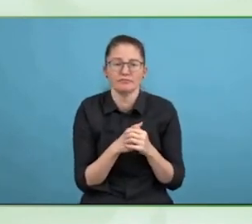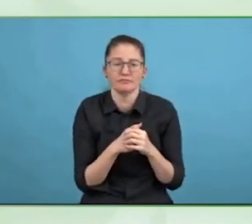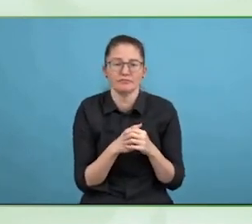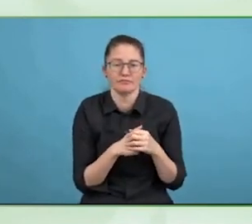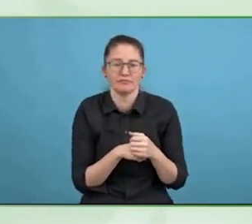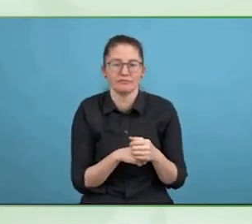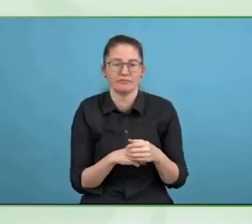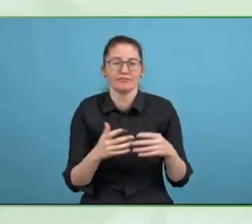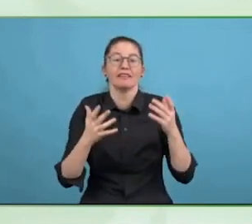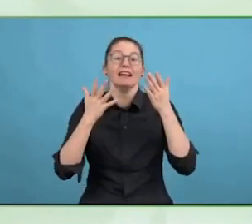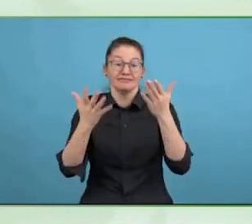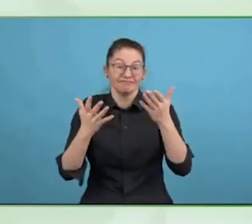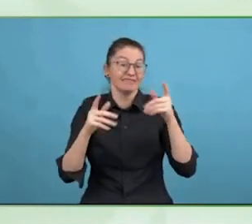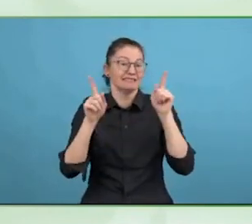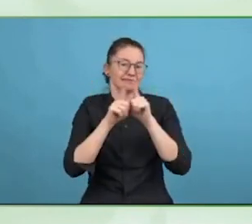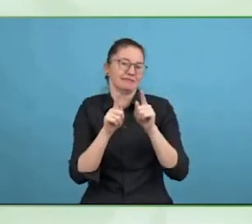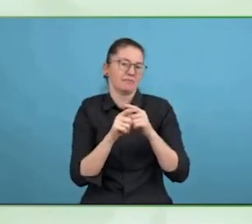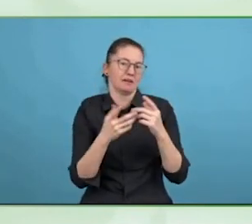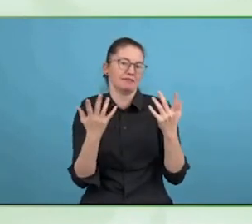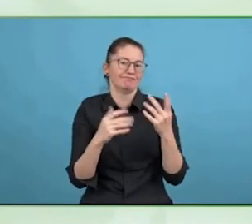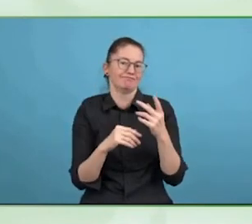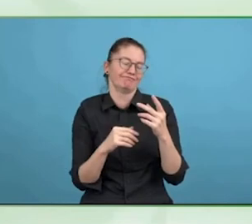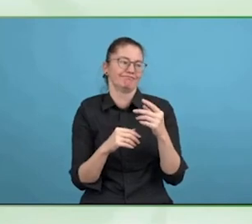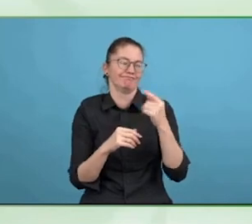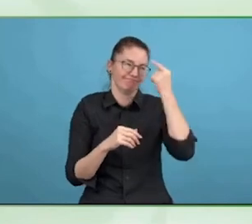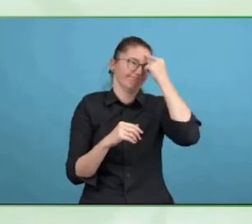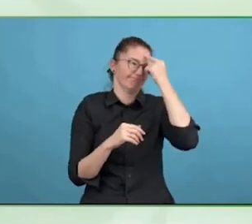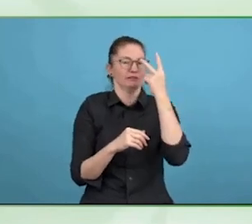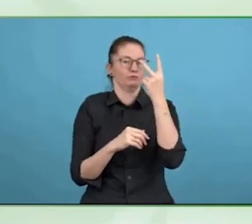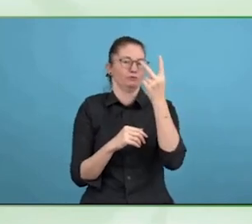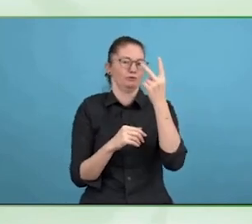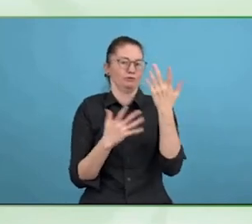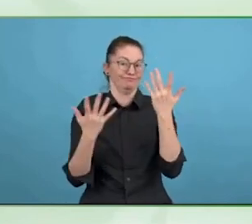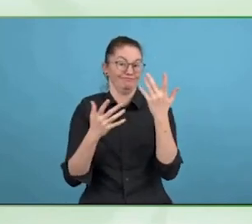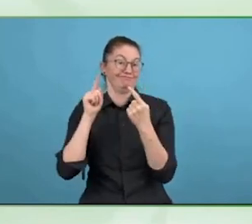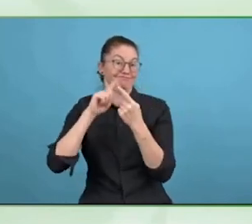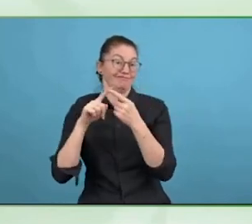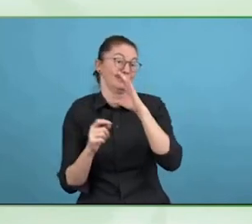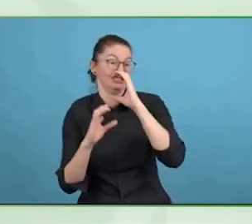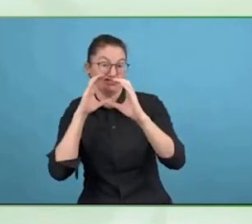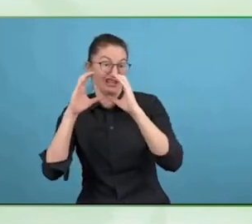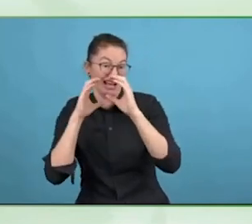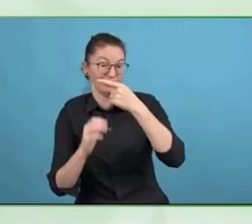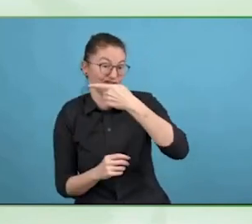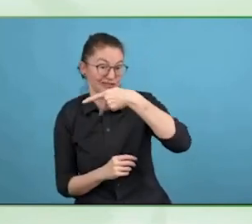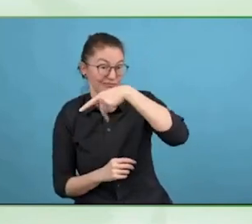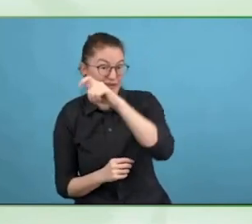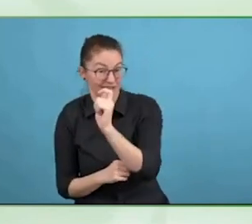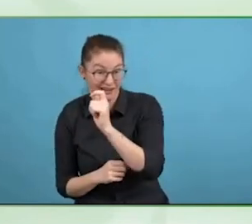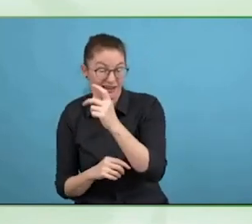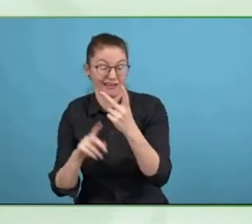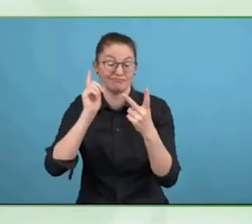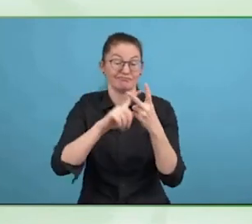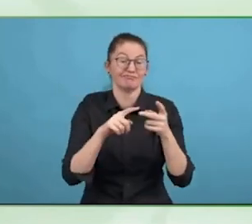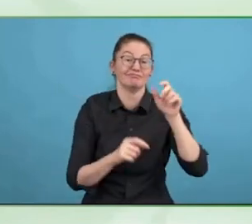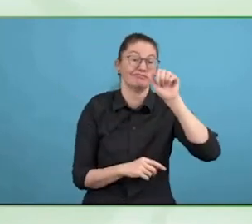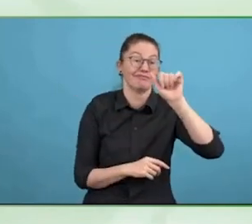Can you speak to why a company like 3Play Media continue to be